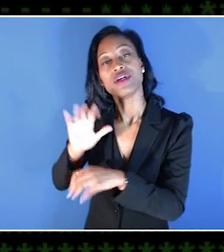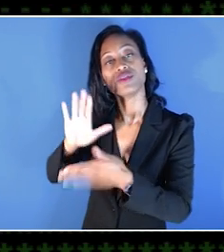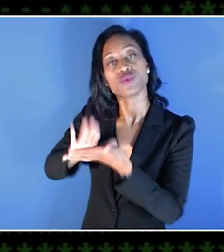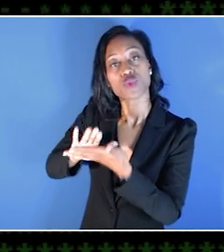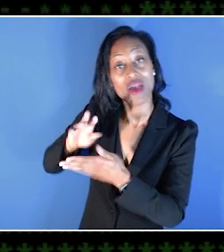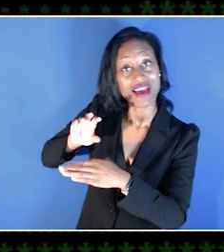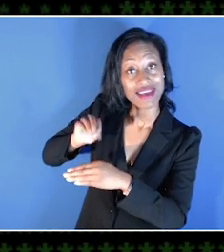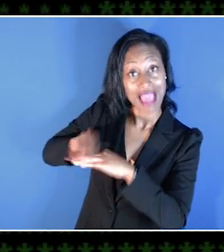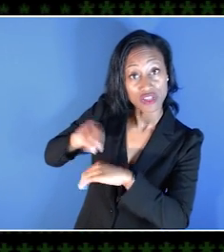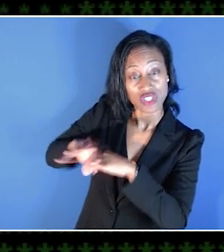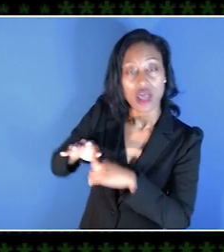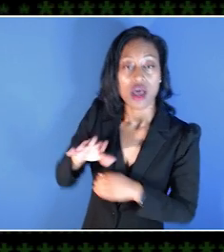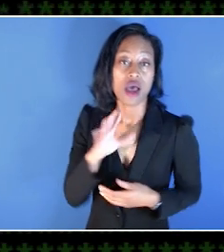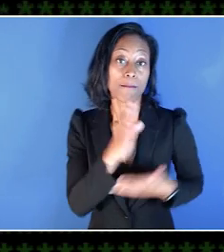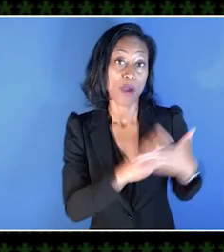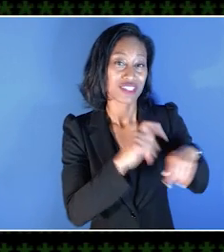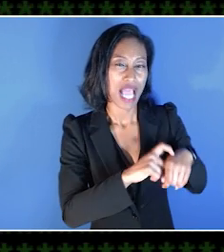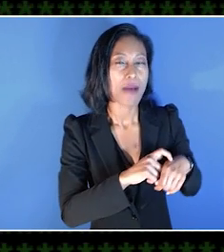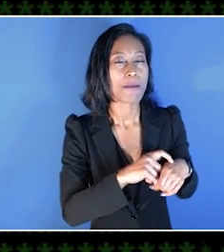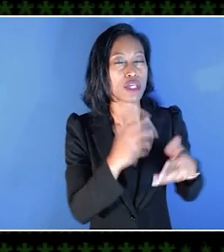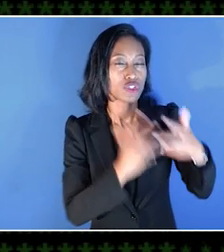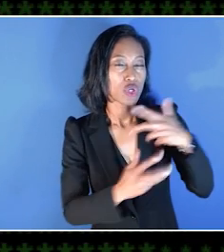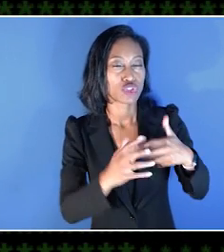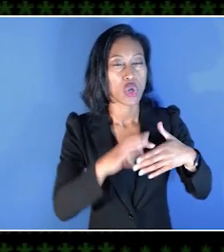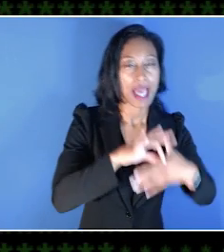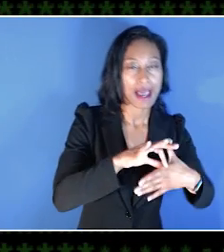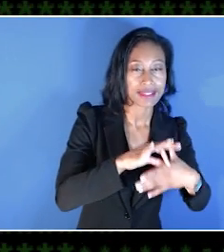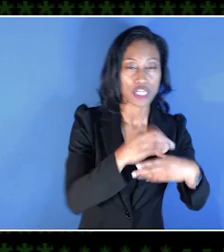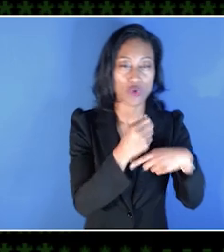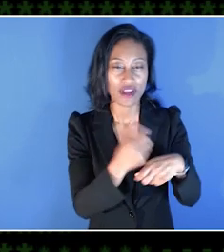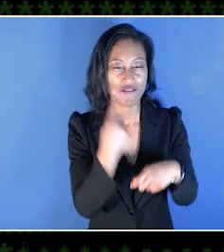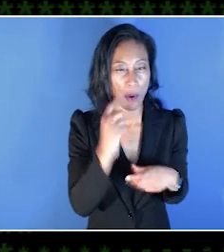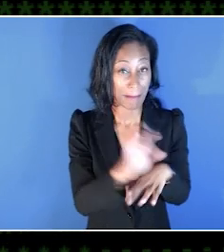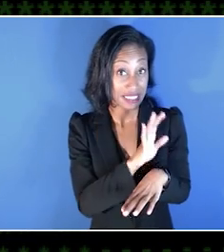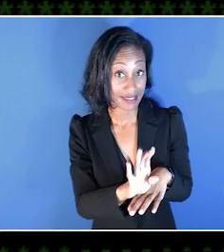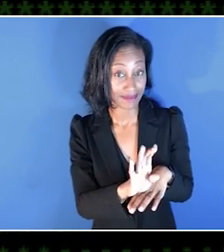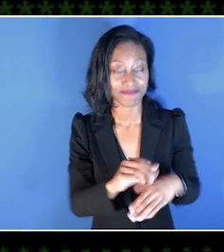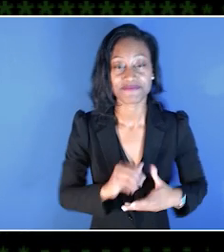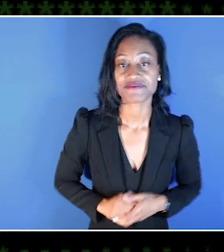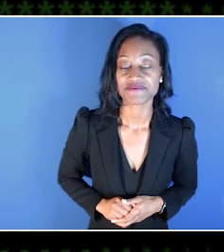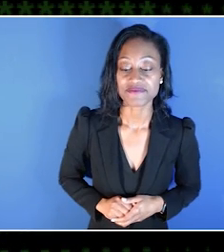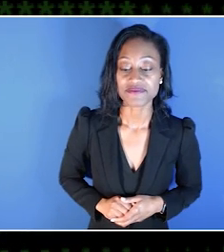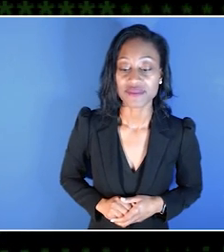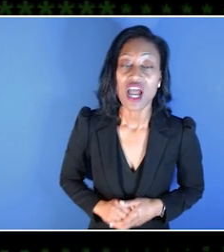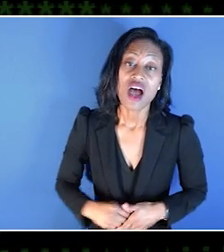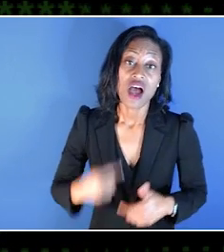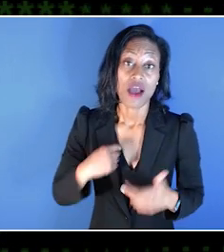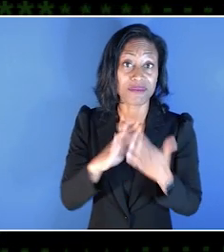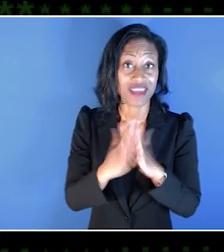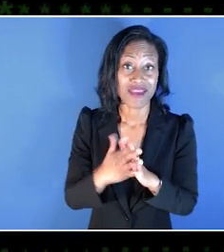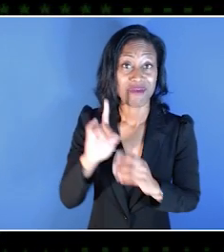and part time in social content creation for a business. And I became an Xbox Ambassador